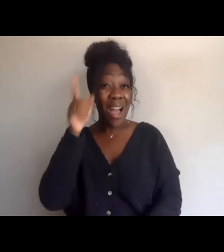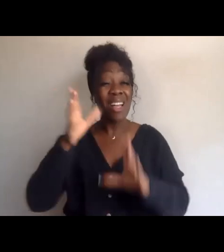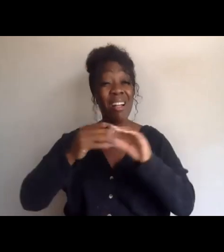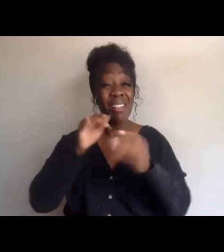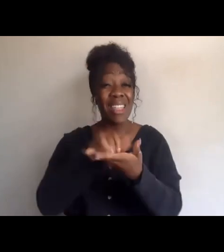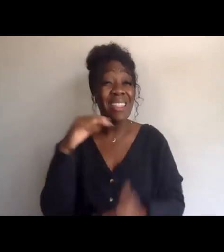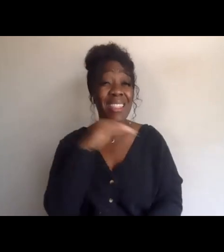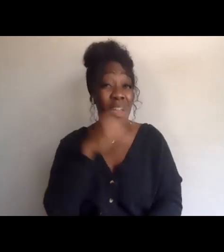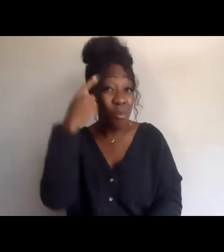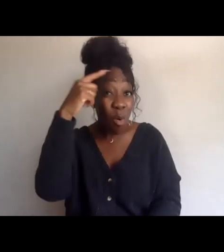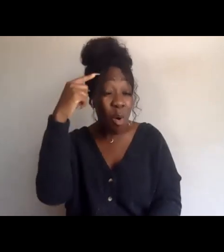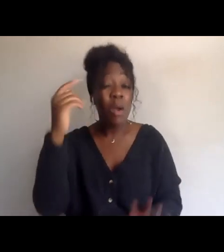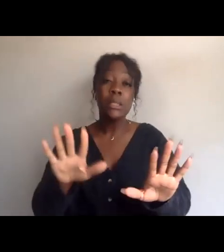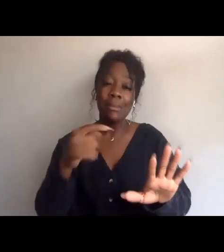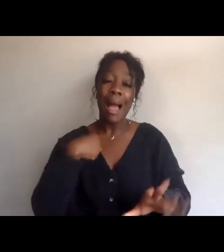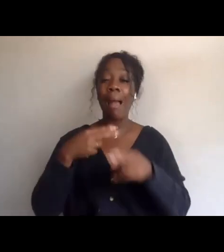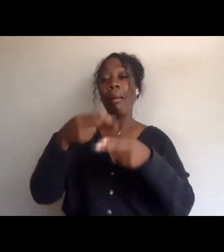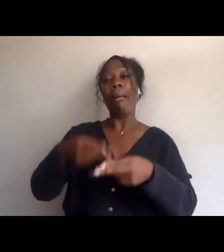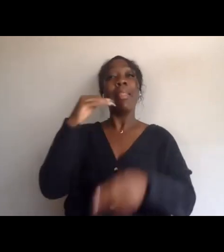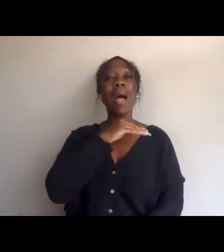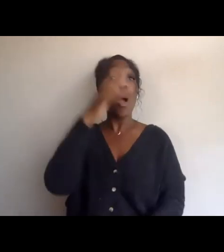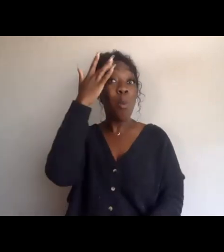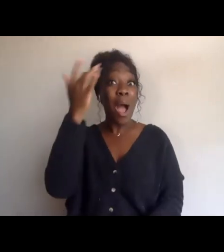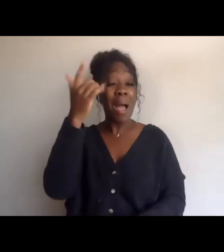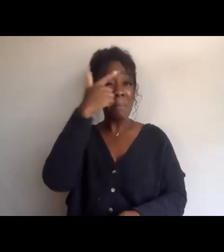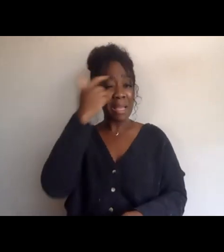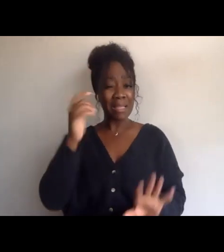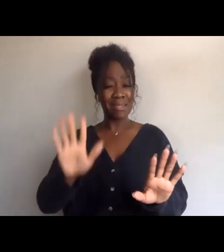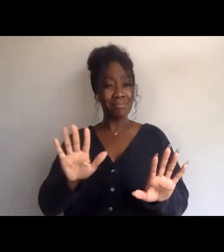and the reason I say it's a lie is not because Martin Luther King wasn't a great man,